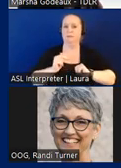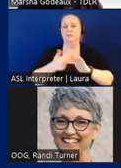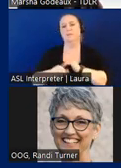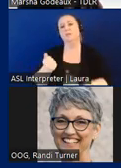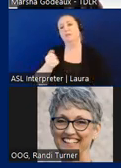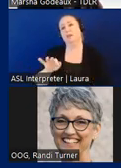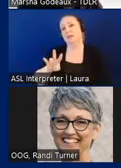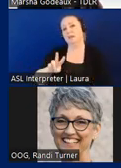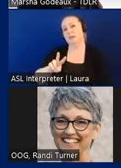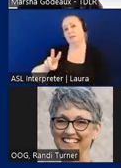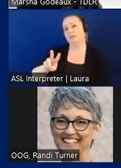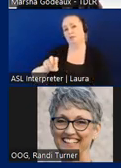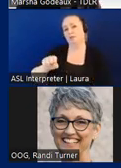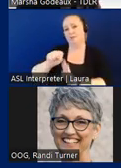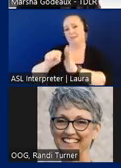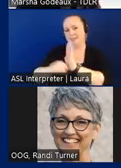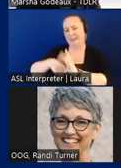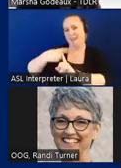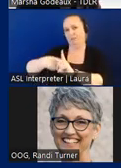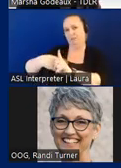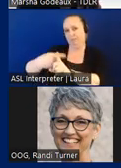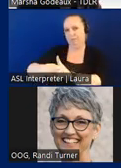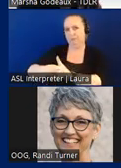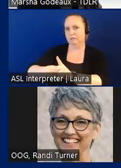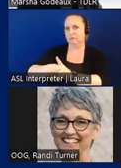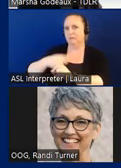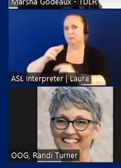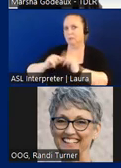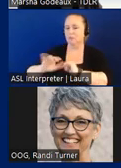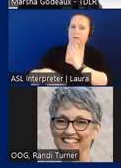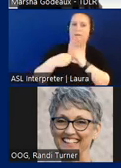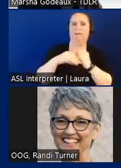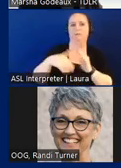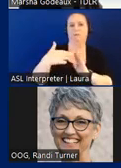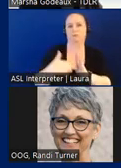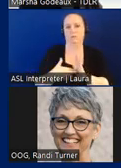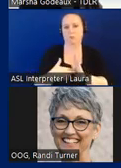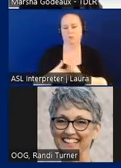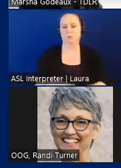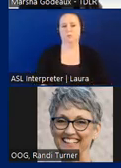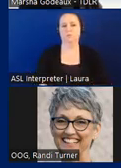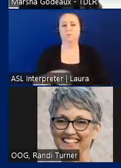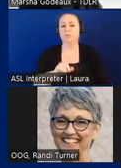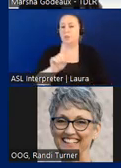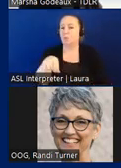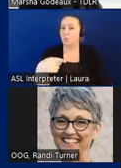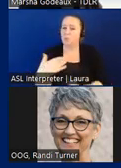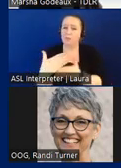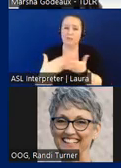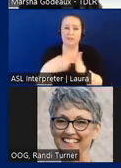facilities were added to rule 68.20 this is the only section within chapter 68 where construction